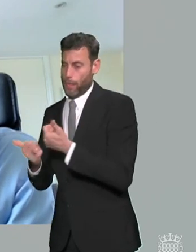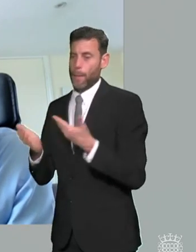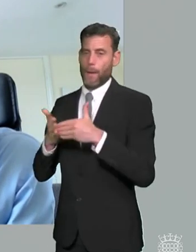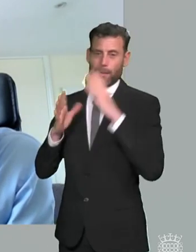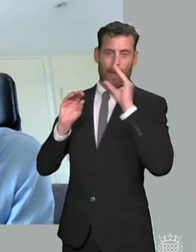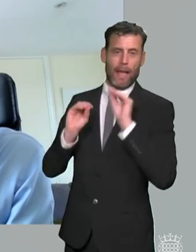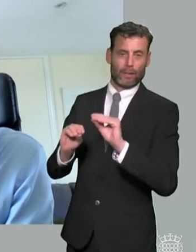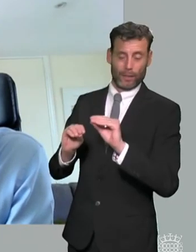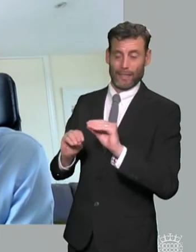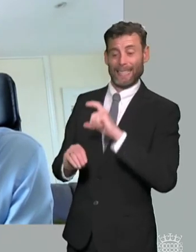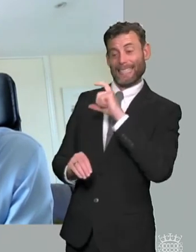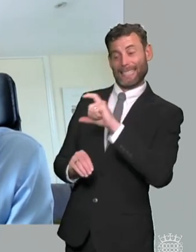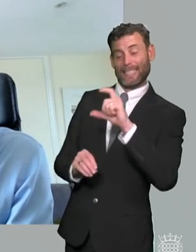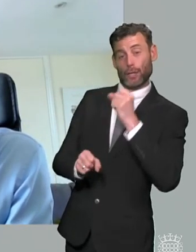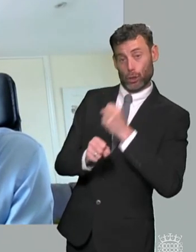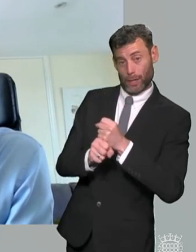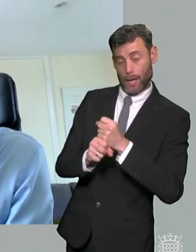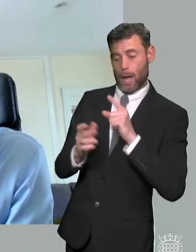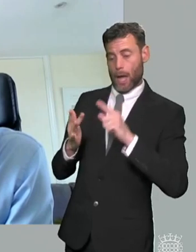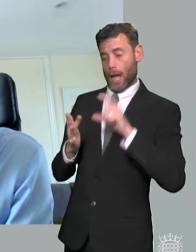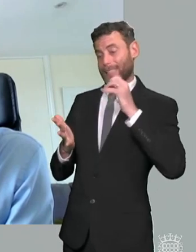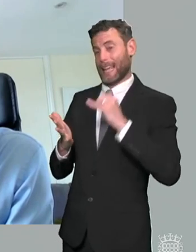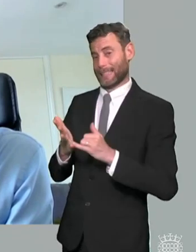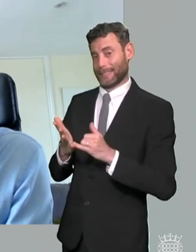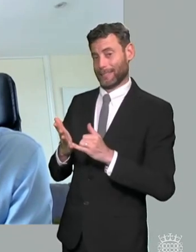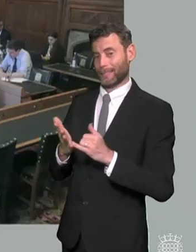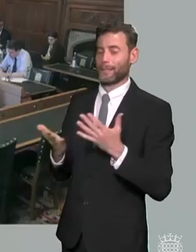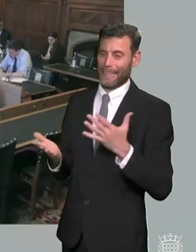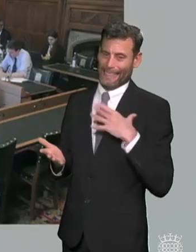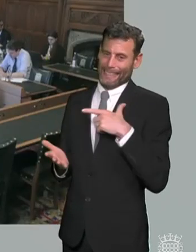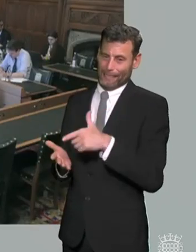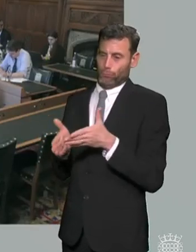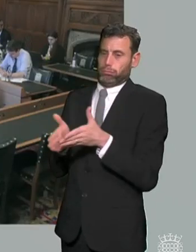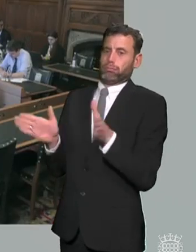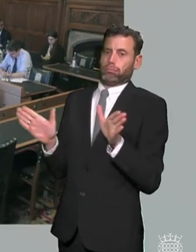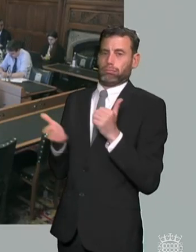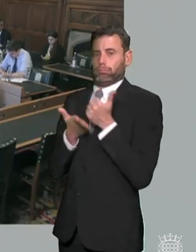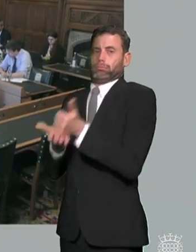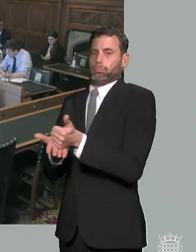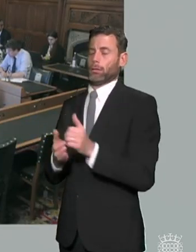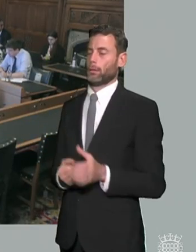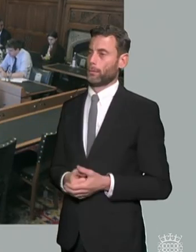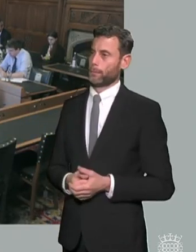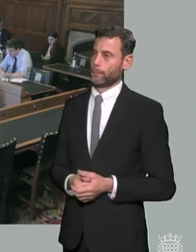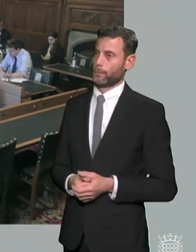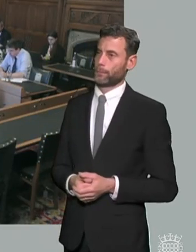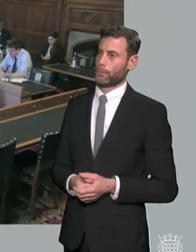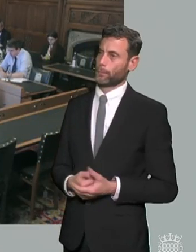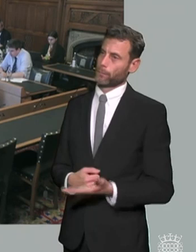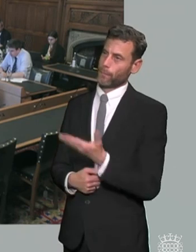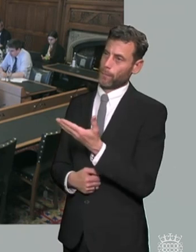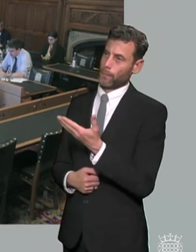ccgs and ics's as well very rarely though but the best ones are thank you ali and if you support it